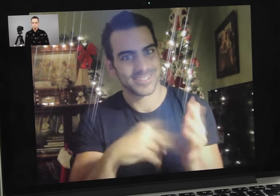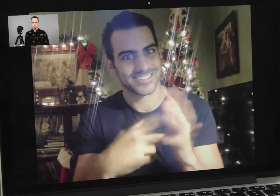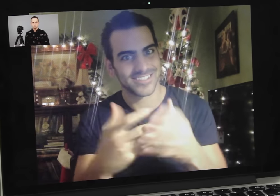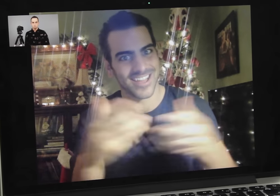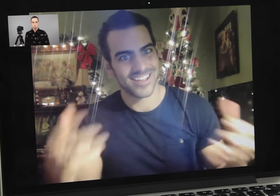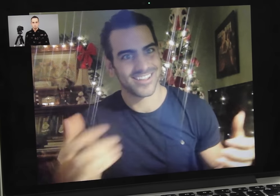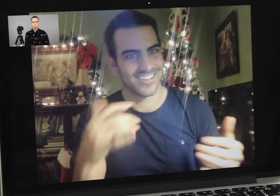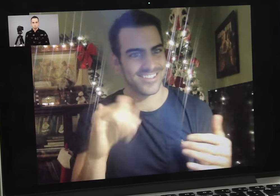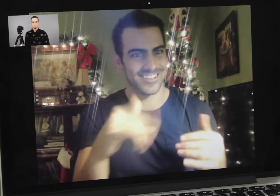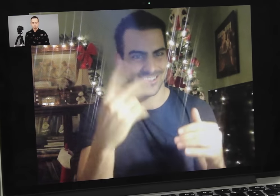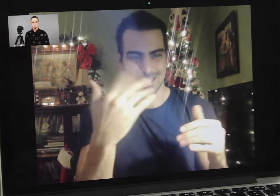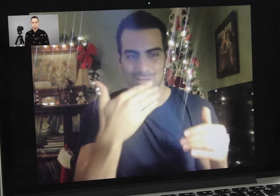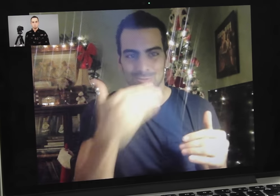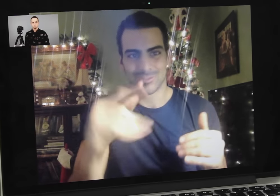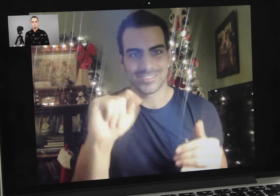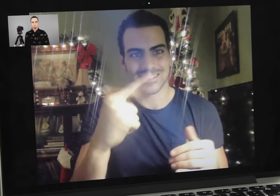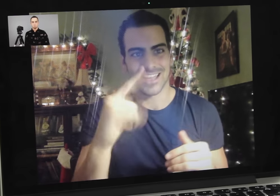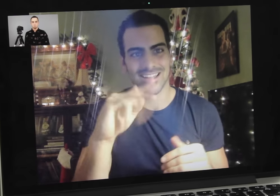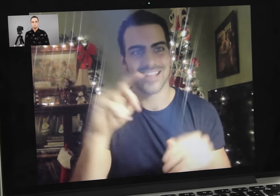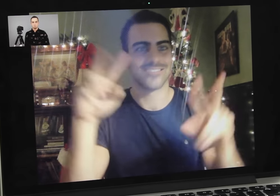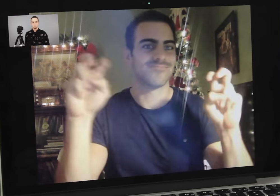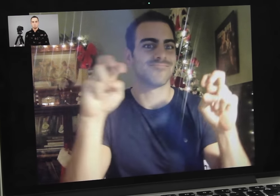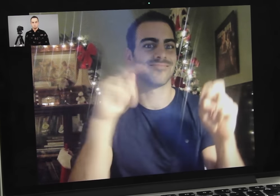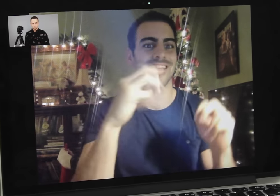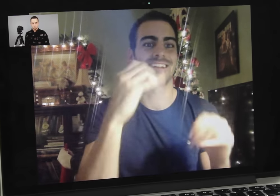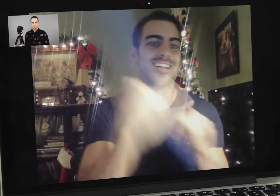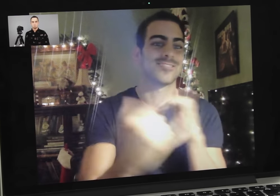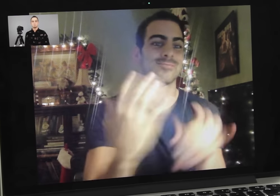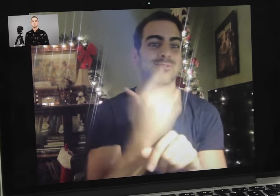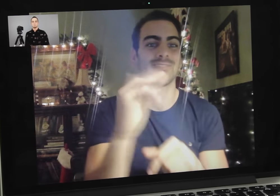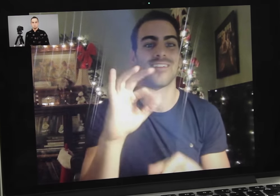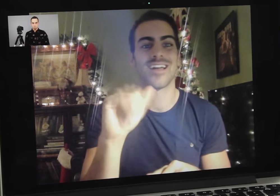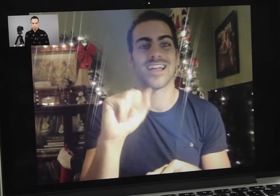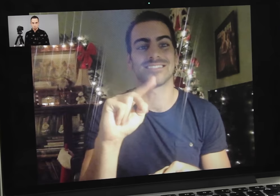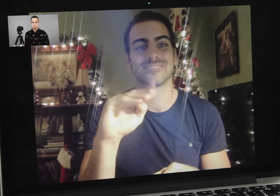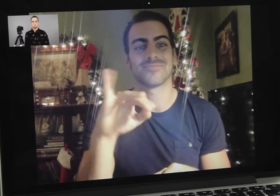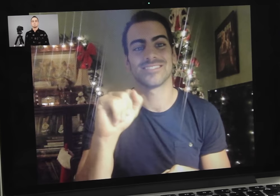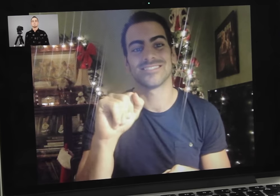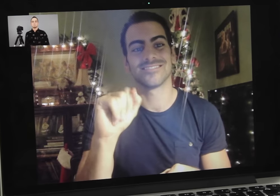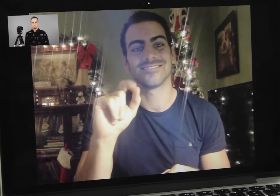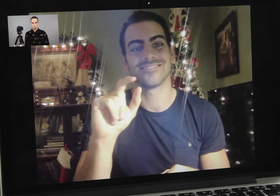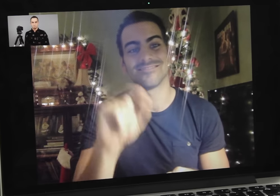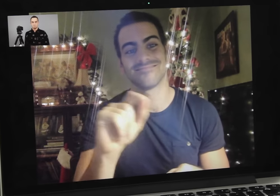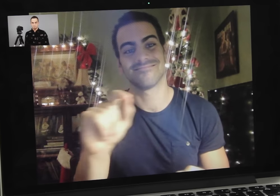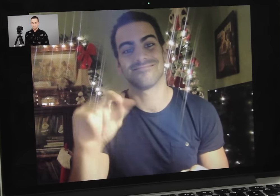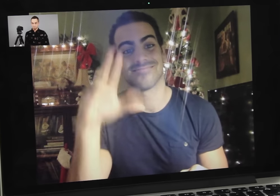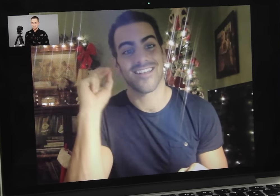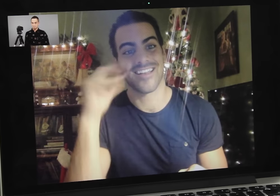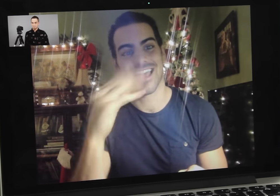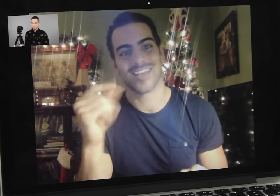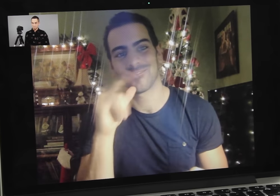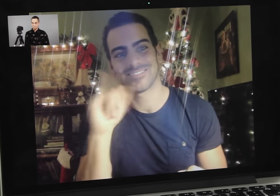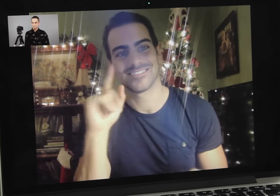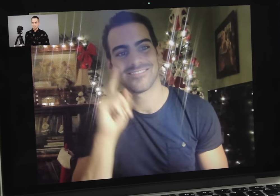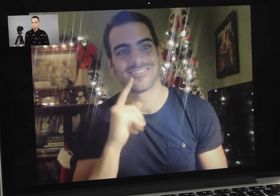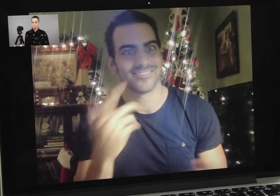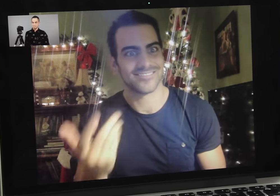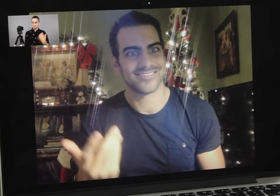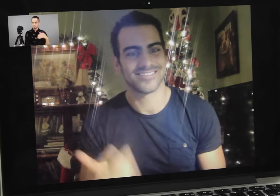That means a lot. It’s a good tagline - “The last winner of ANTM is… Nyle, who is Deaf.”